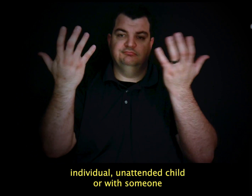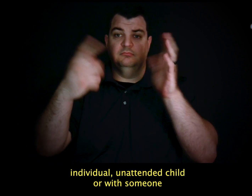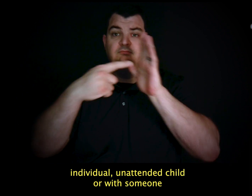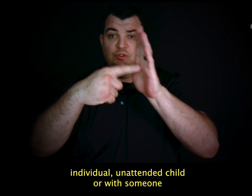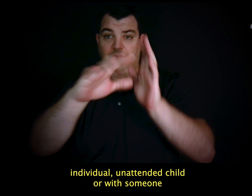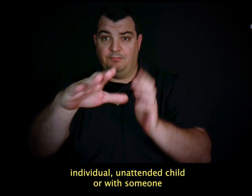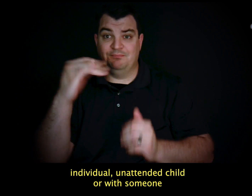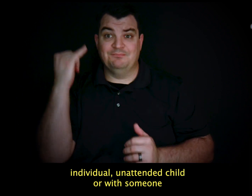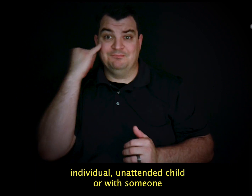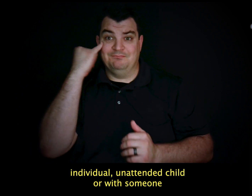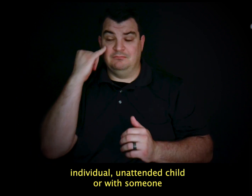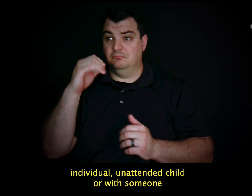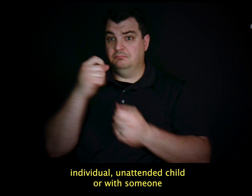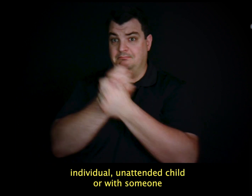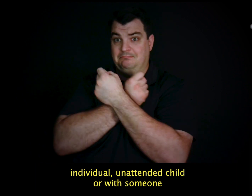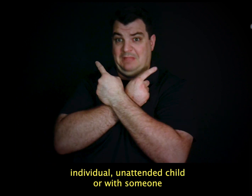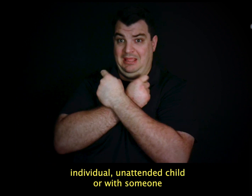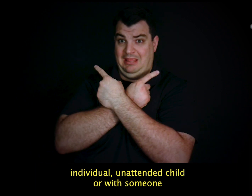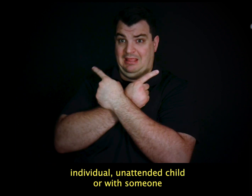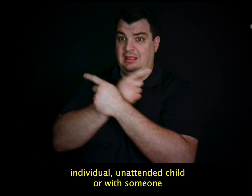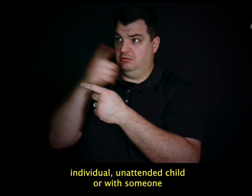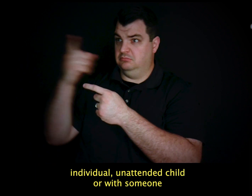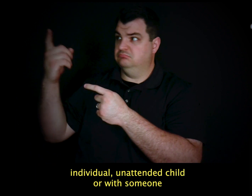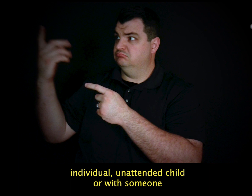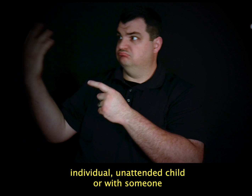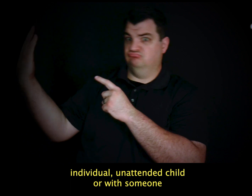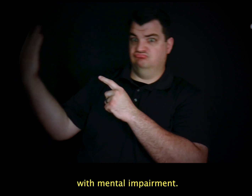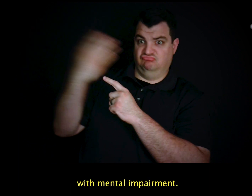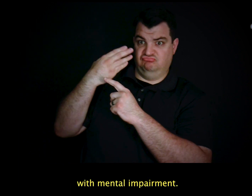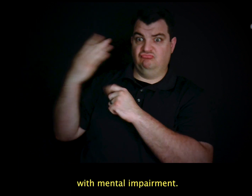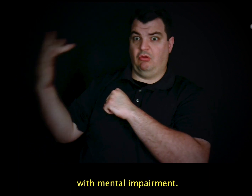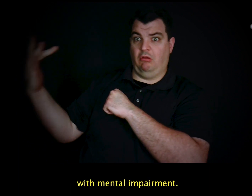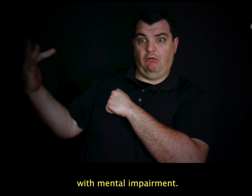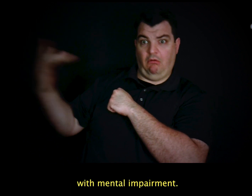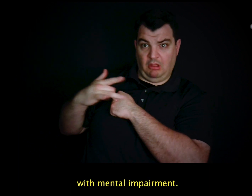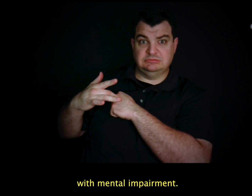individual, unattended child or with someone with mental impairment.